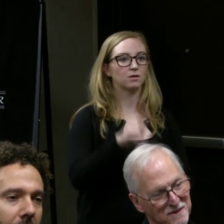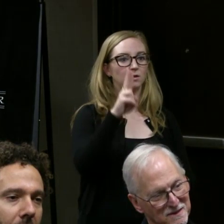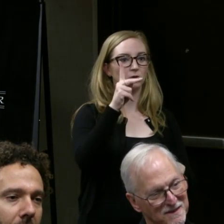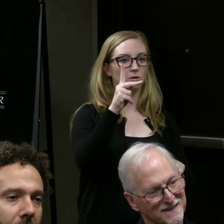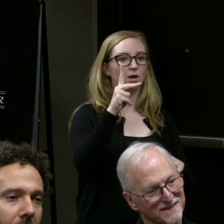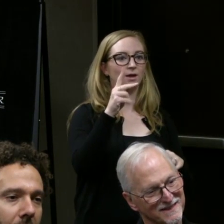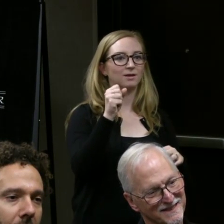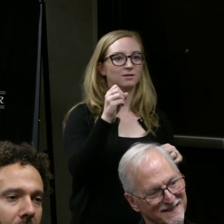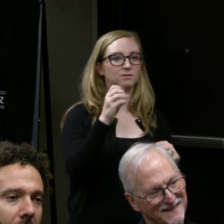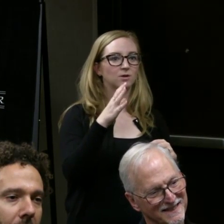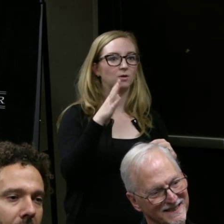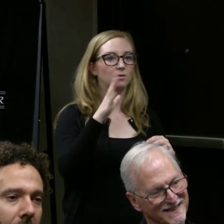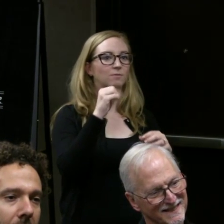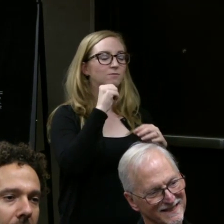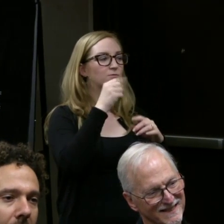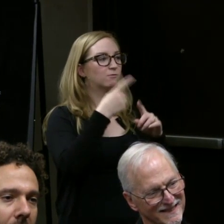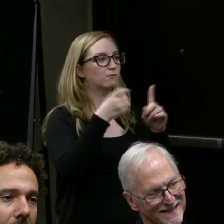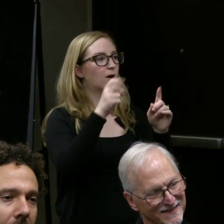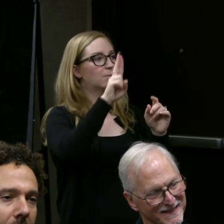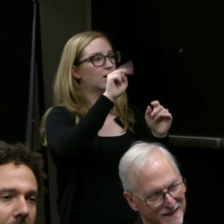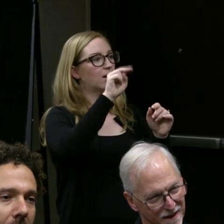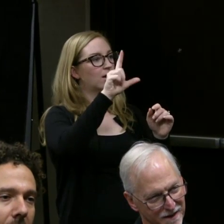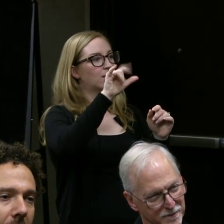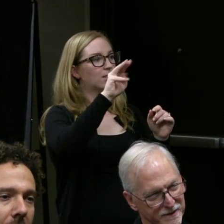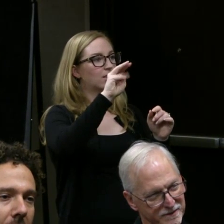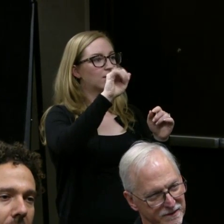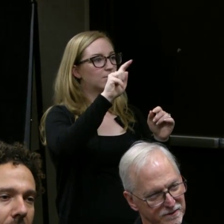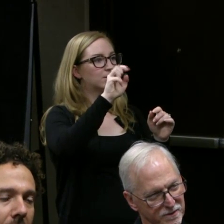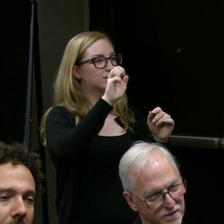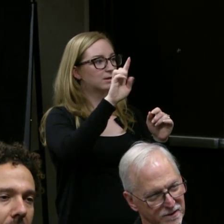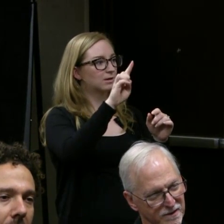called Unlimited which is a fund for arts by disabled artists.